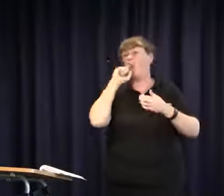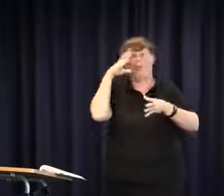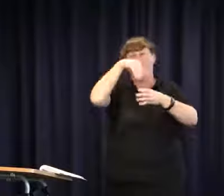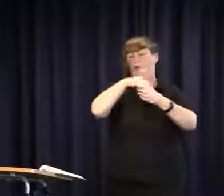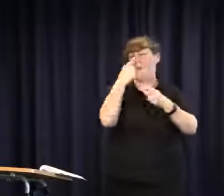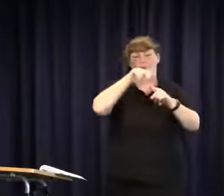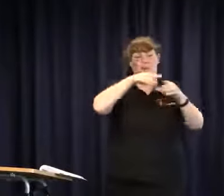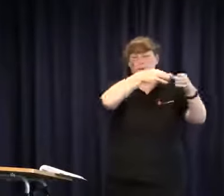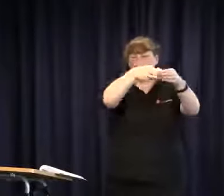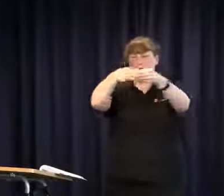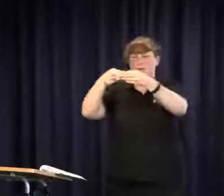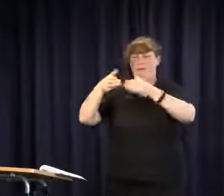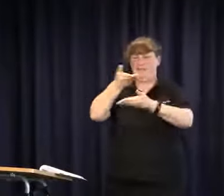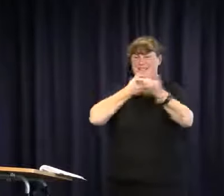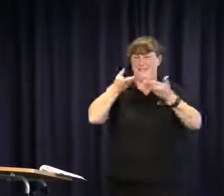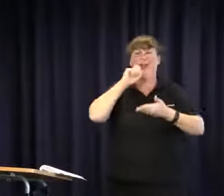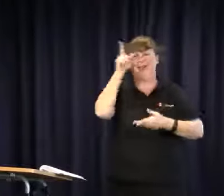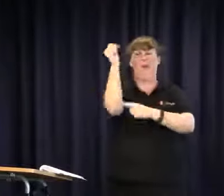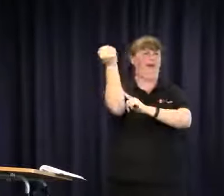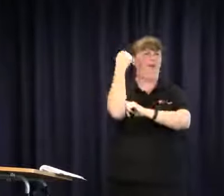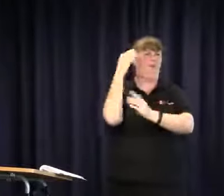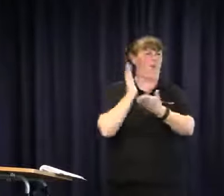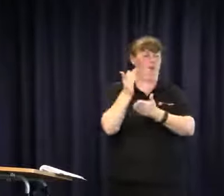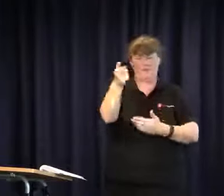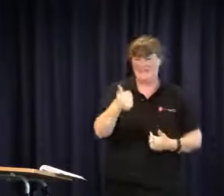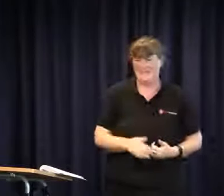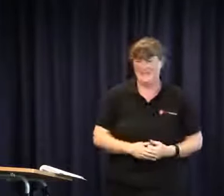know about it. I know that you will be involved in one of those groups, definitely and she